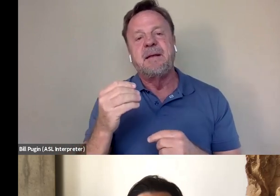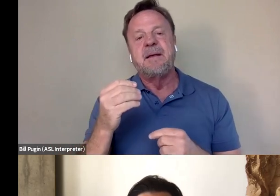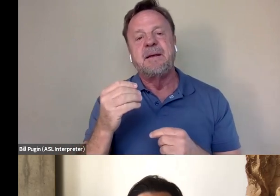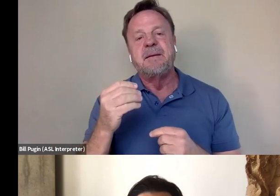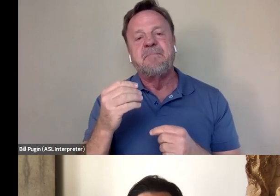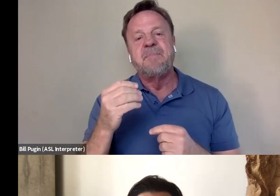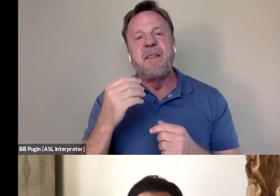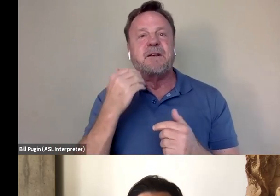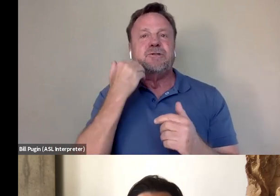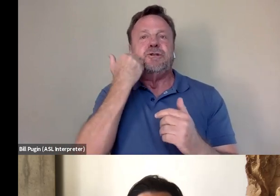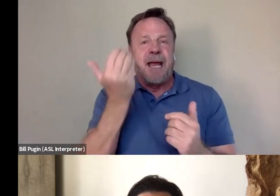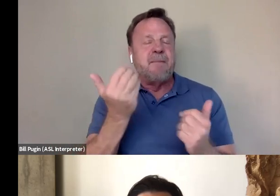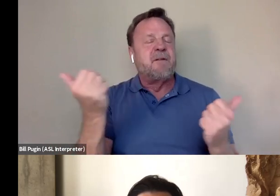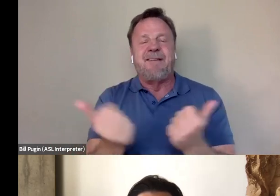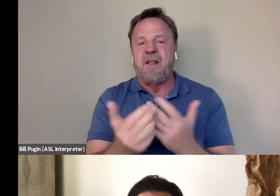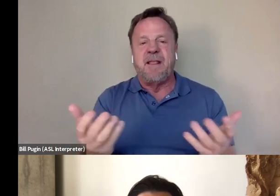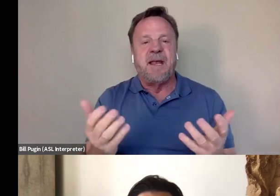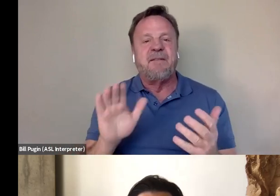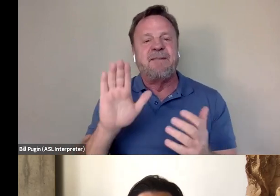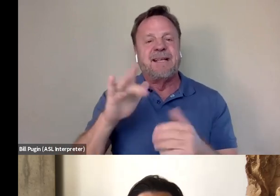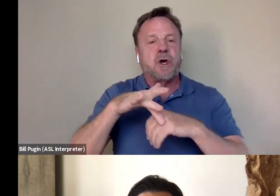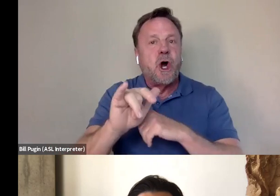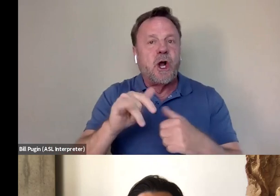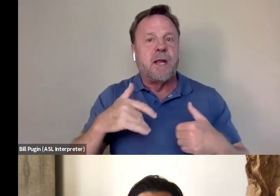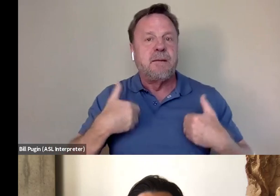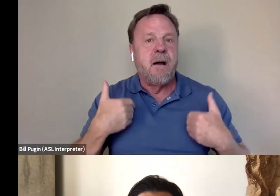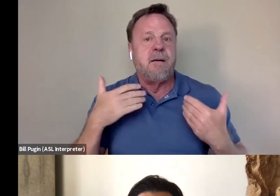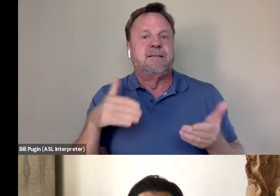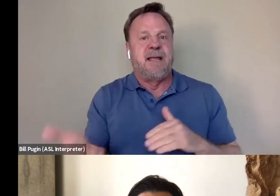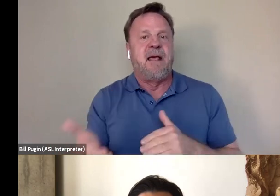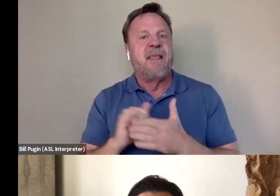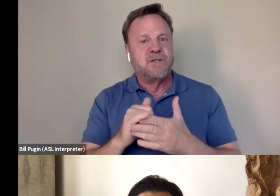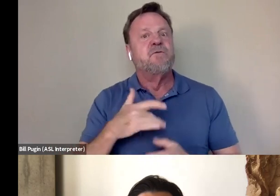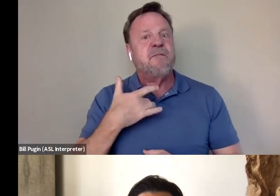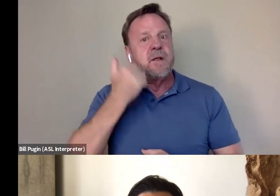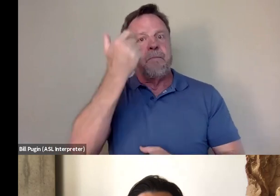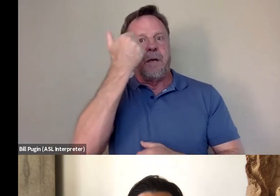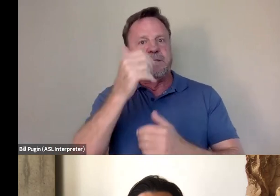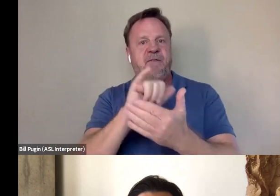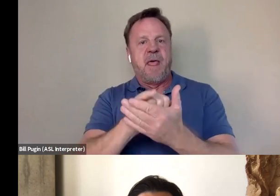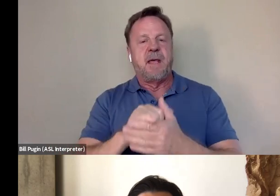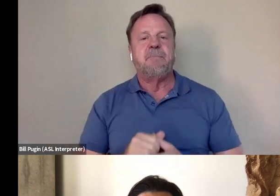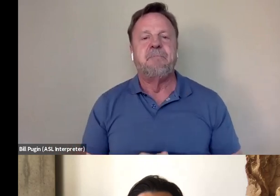the shame of all in terms of his early death, you really feel because of that. Well, it's fascinating also to hear